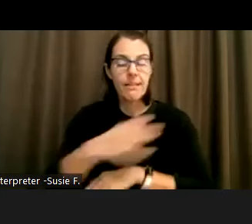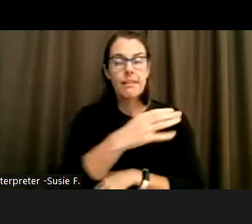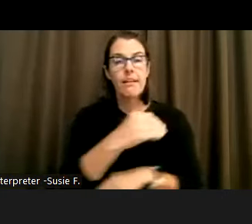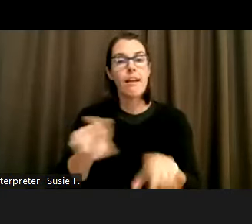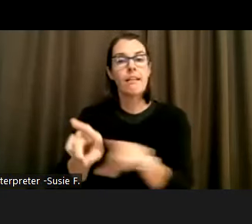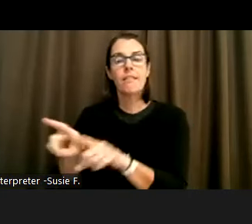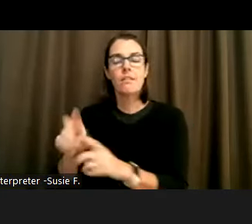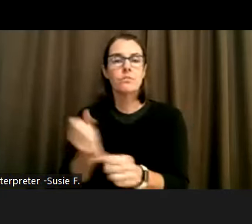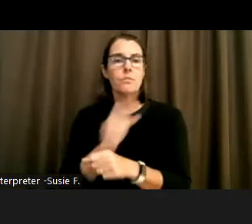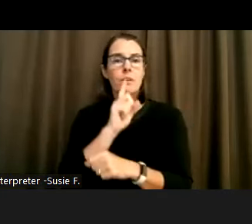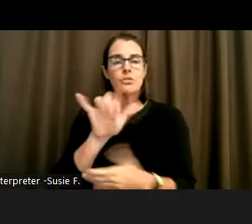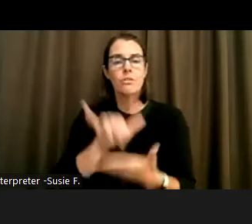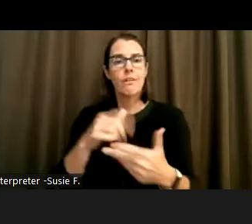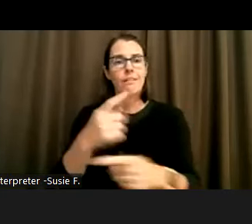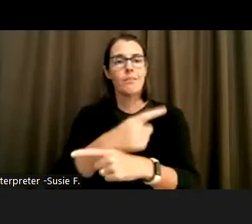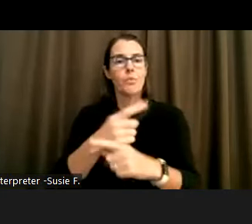state agencies administrators.